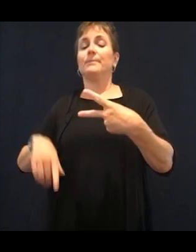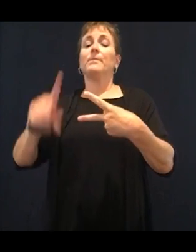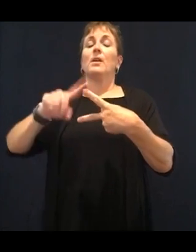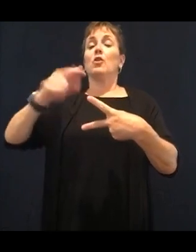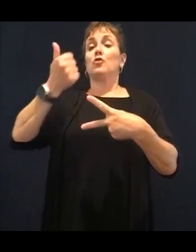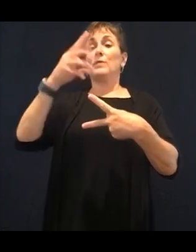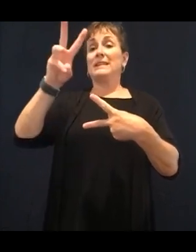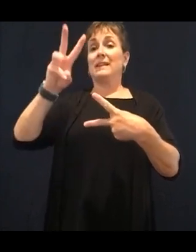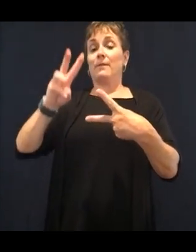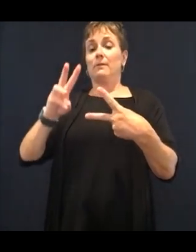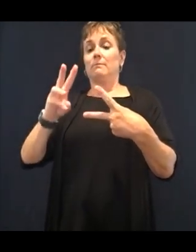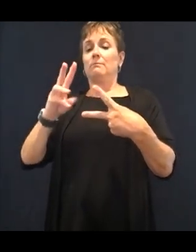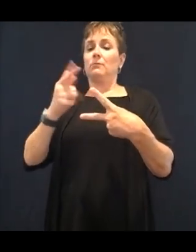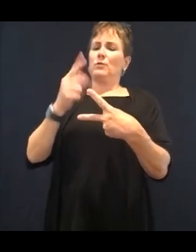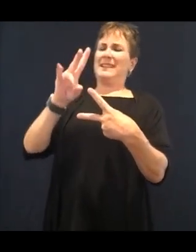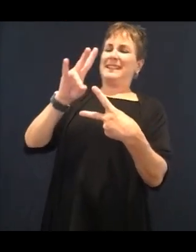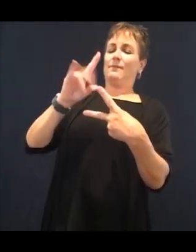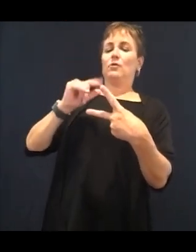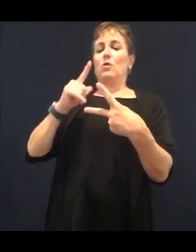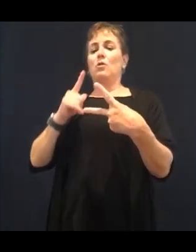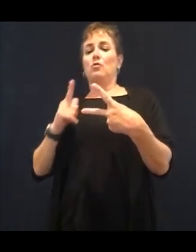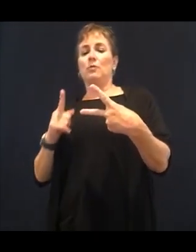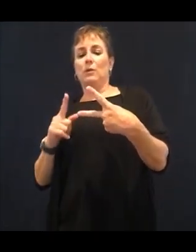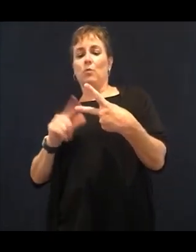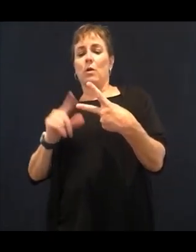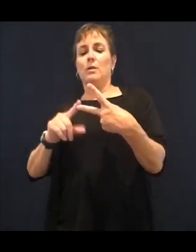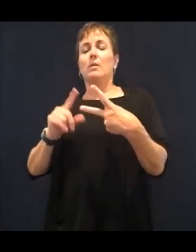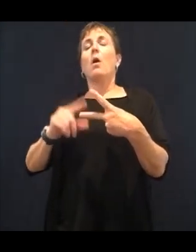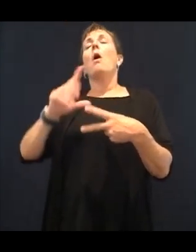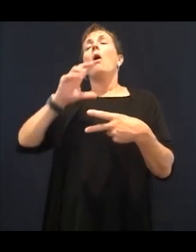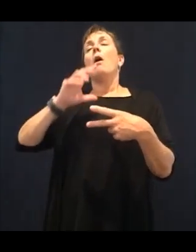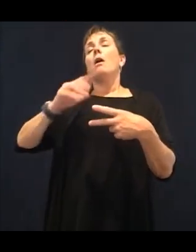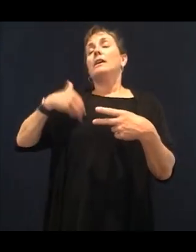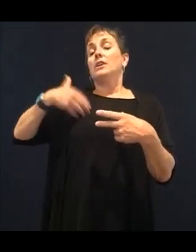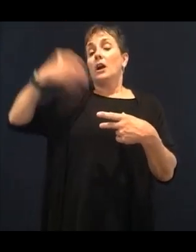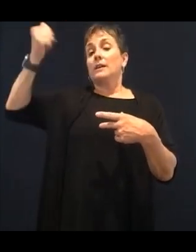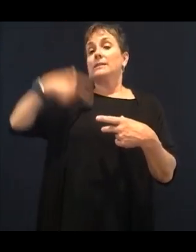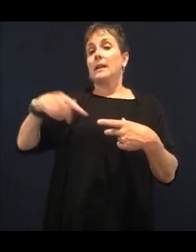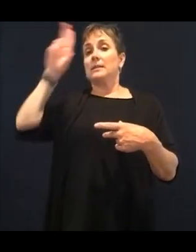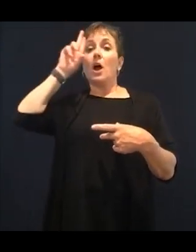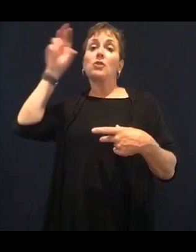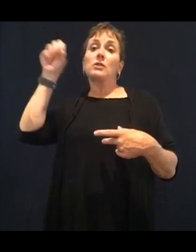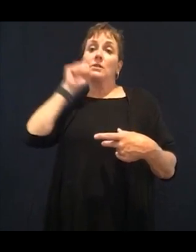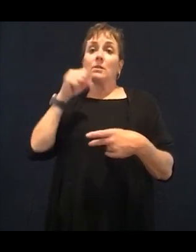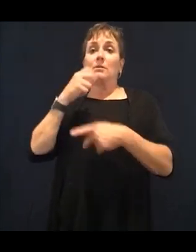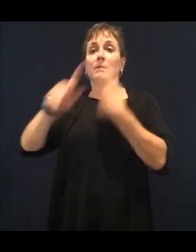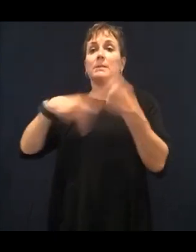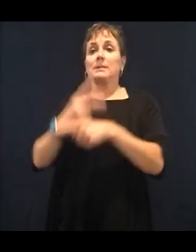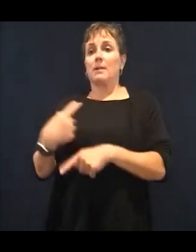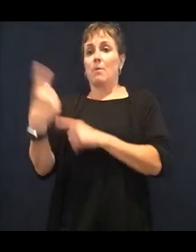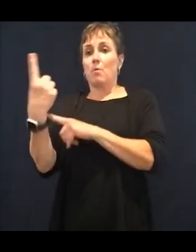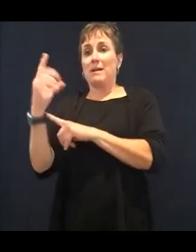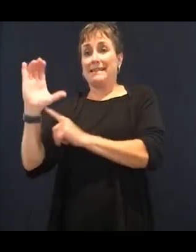joining us on this call today, Sonia and I will hand it over to you.